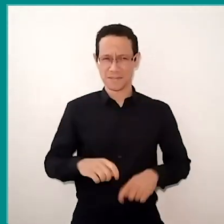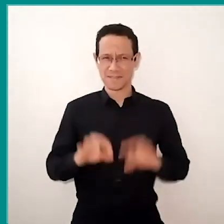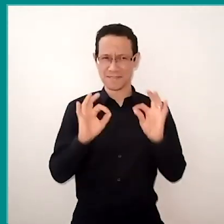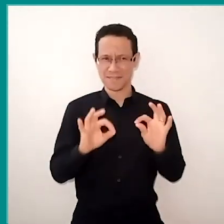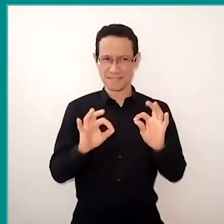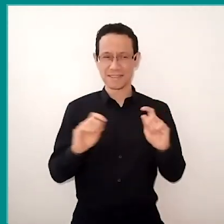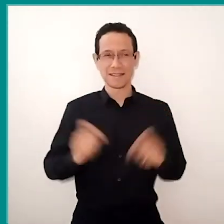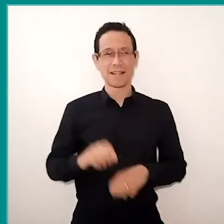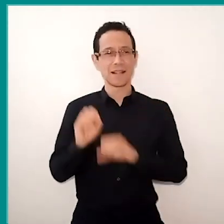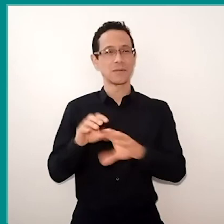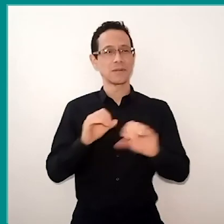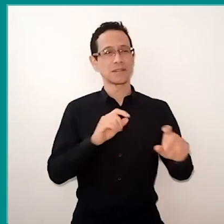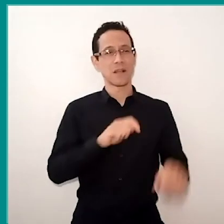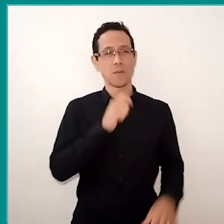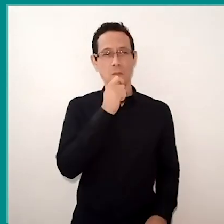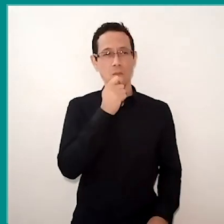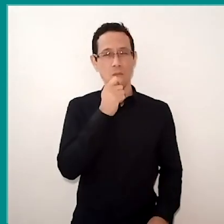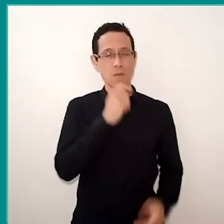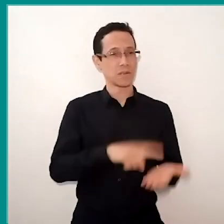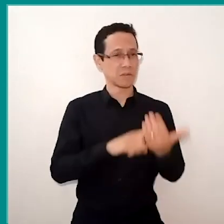education without considering the technology for everyone?